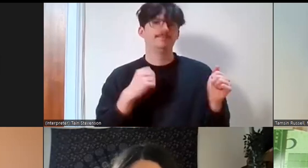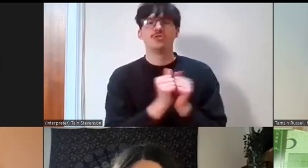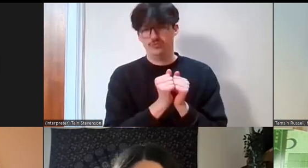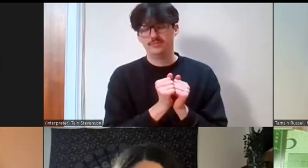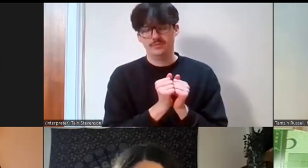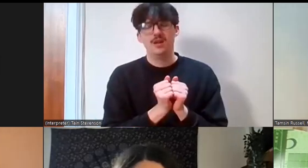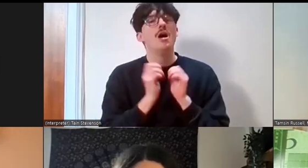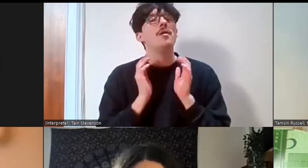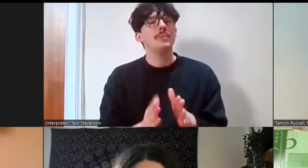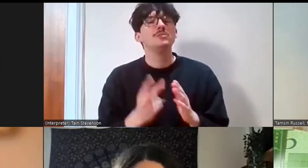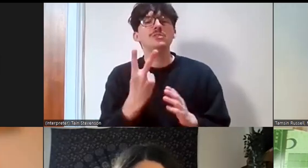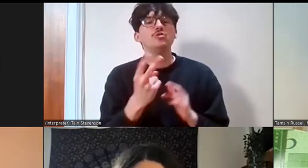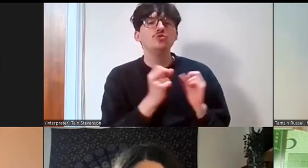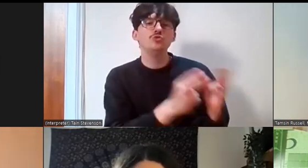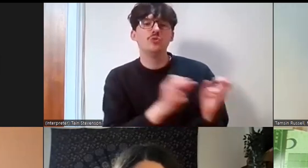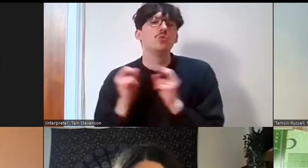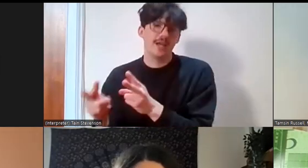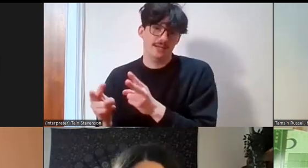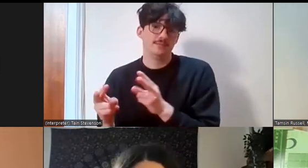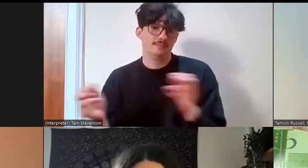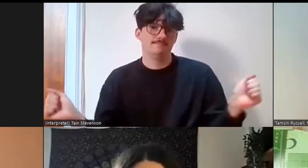partnership. As I said previously, it has to be substantial and beneficial.